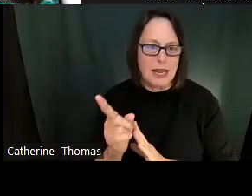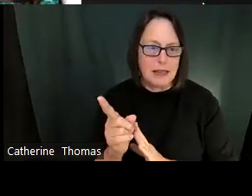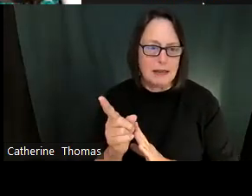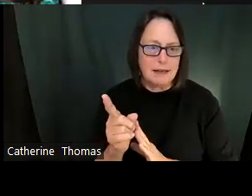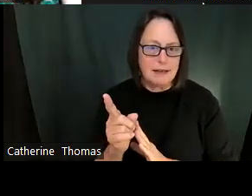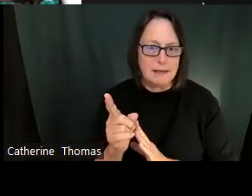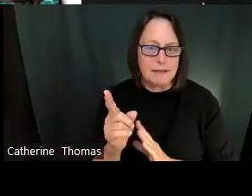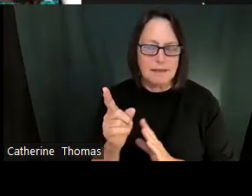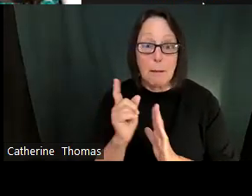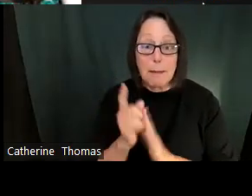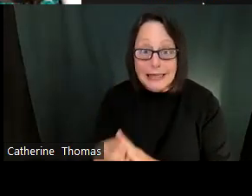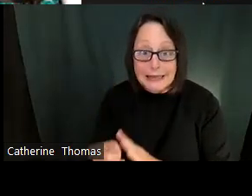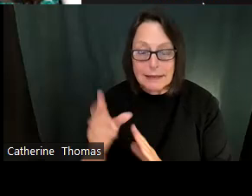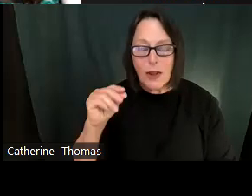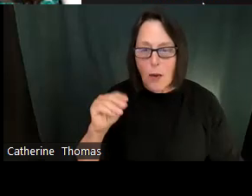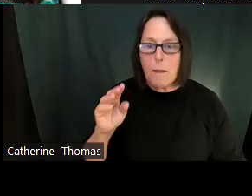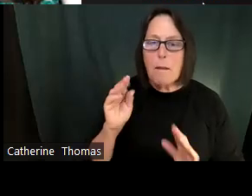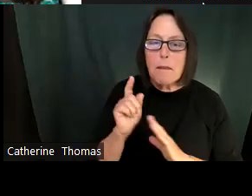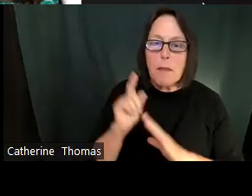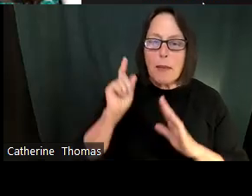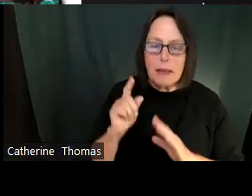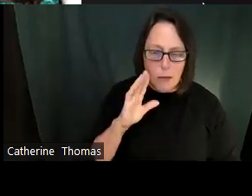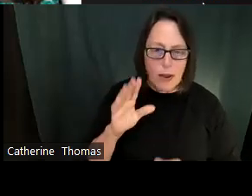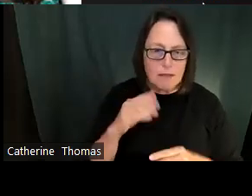Go ahead, I can't see who's voting, so I'm gonna give you all a few minutes.